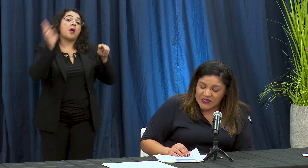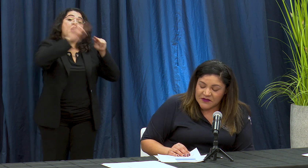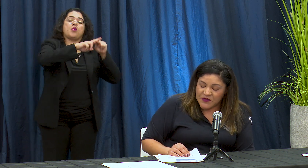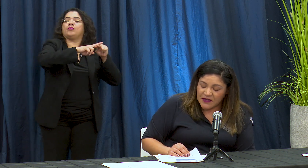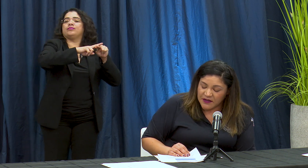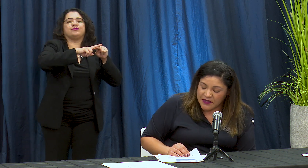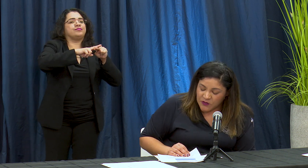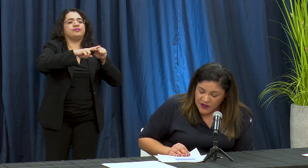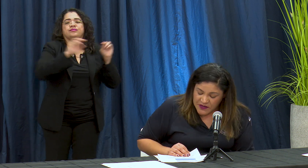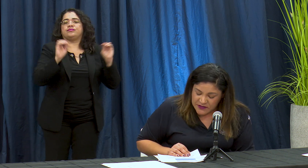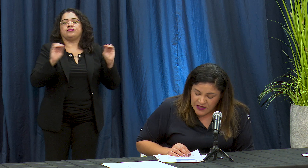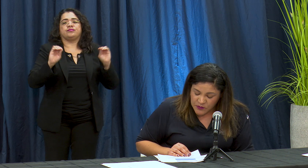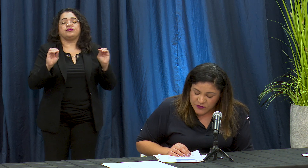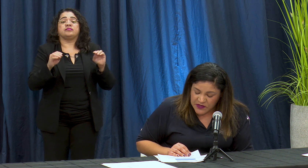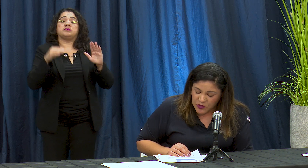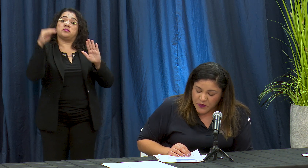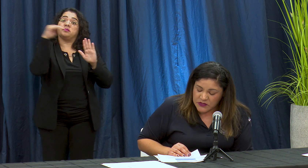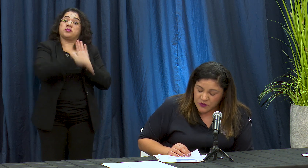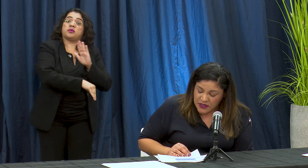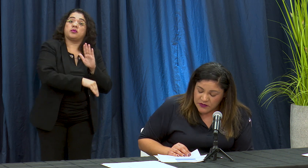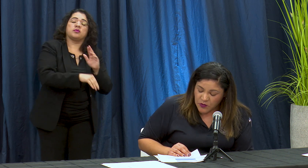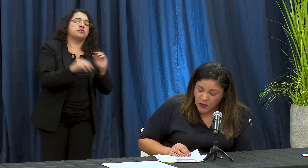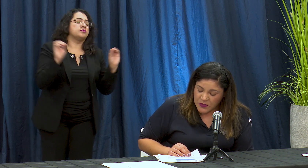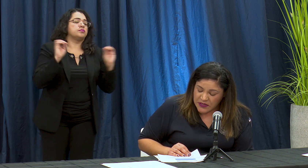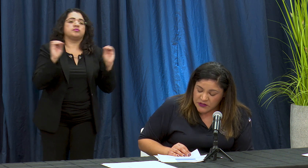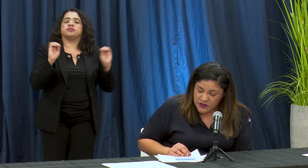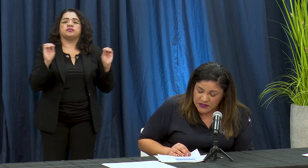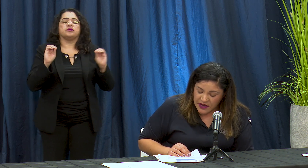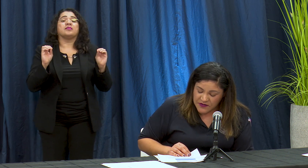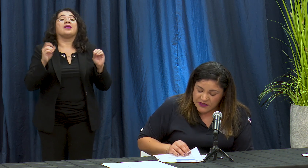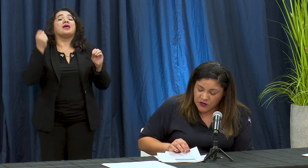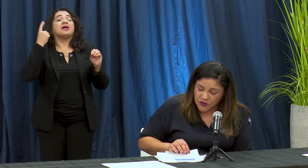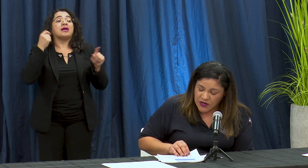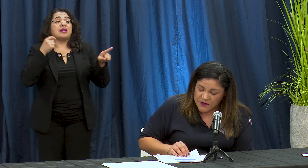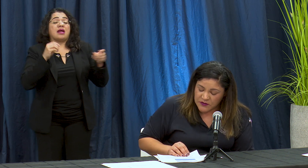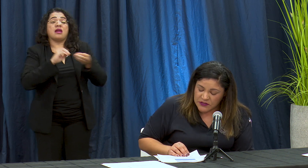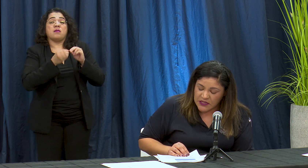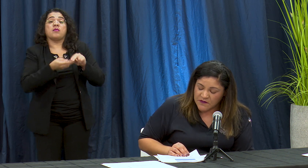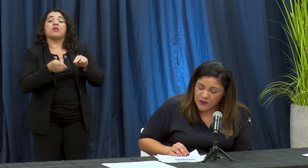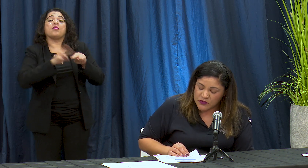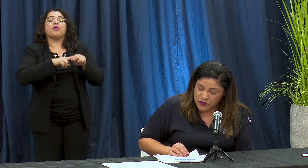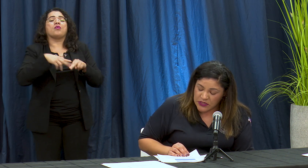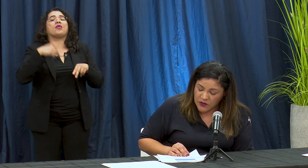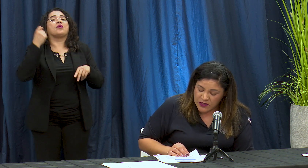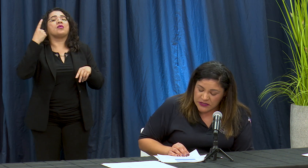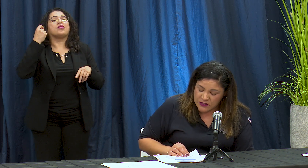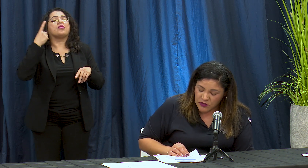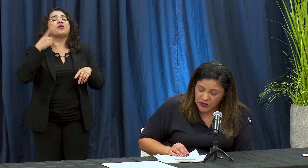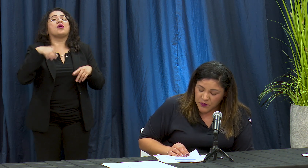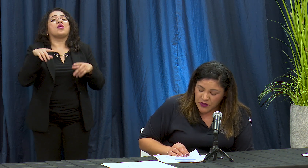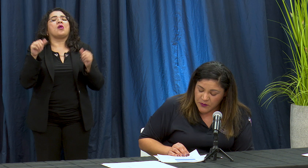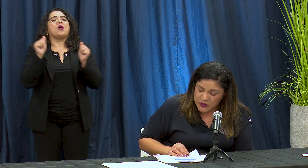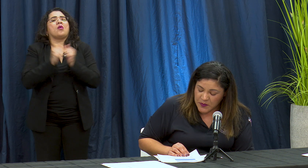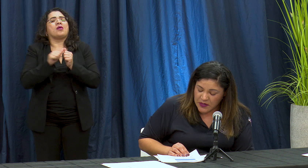significa que toda v estamos viendo personas con complications graves del Corona Vero's dave a MOS con Norah's siendo lo que podamos para